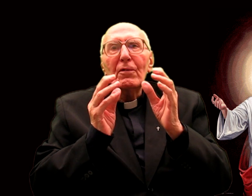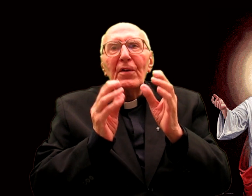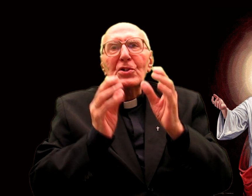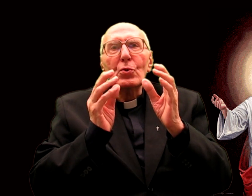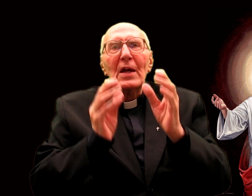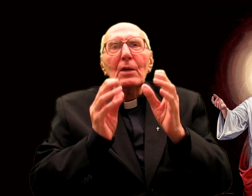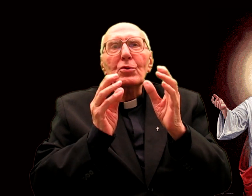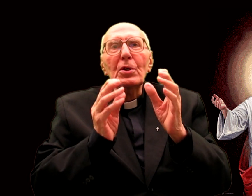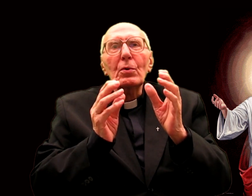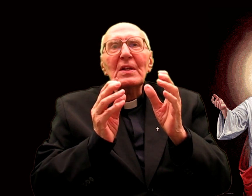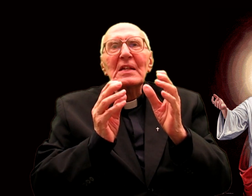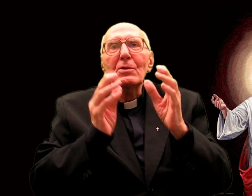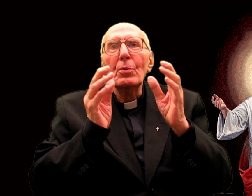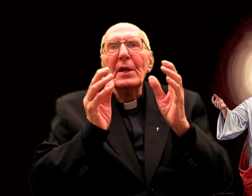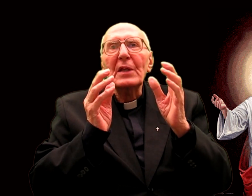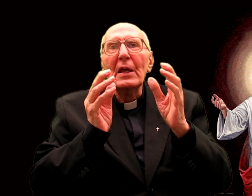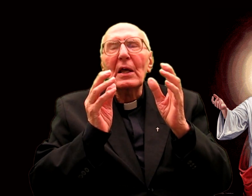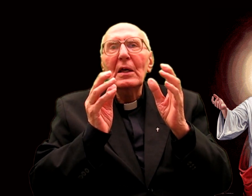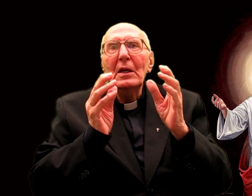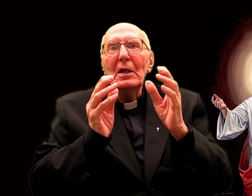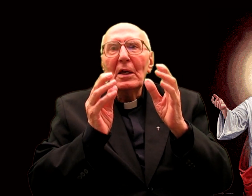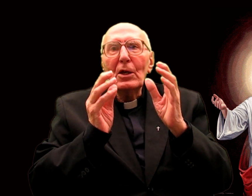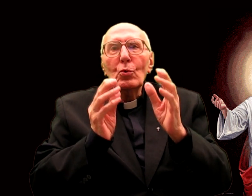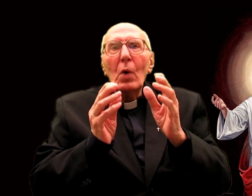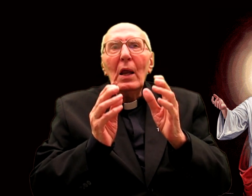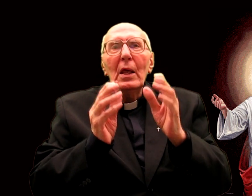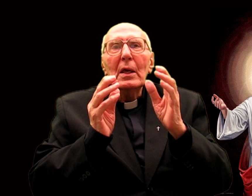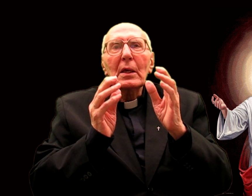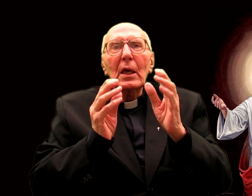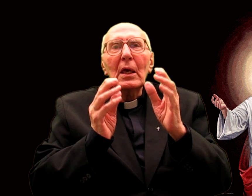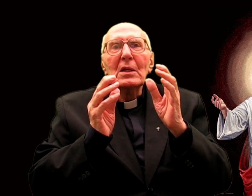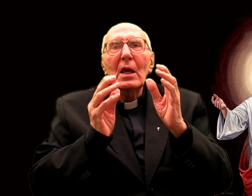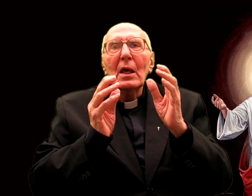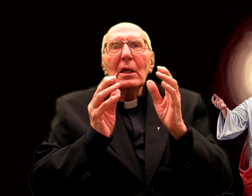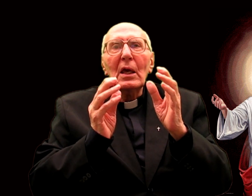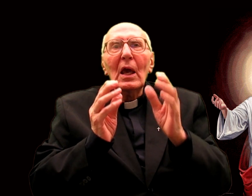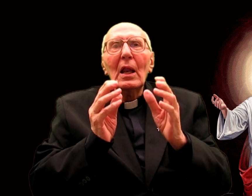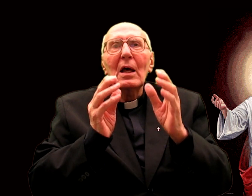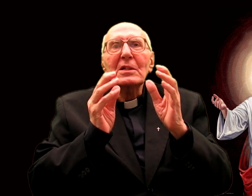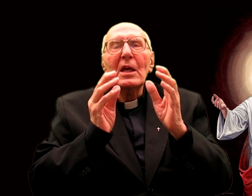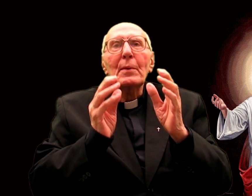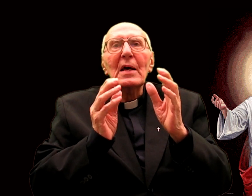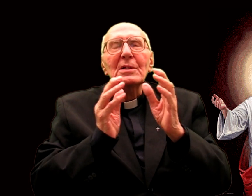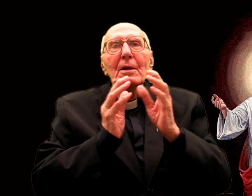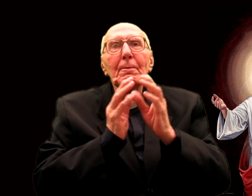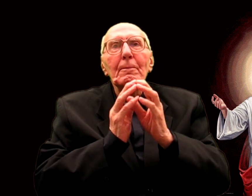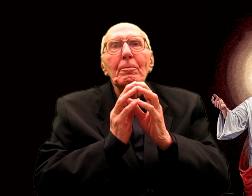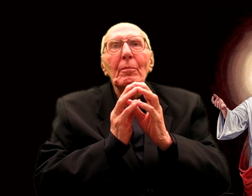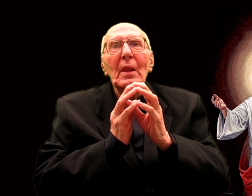well did your Heart on earth, and from which she will warm whatever. "